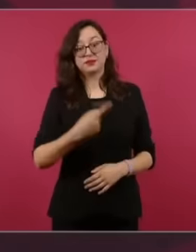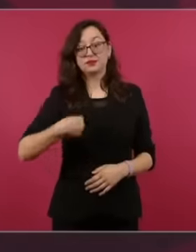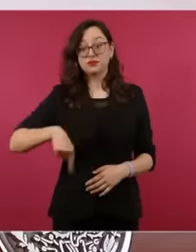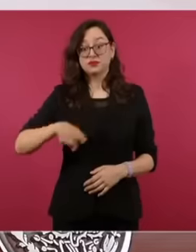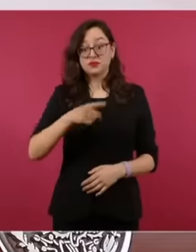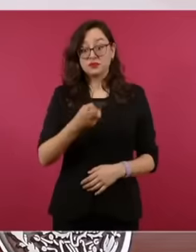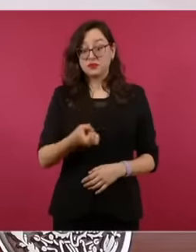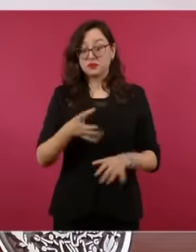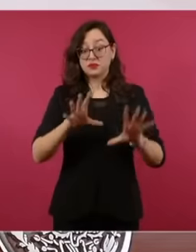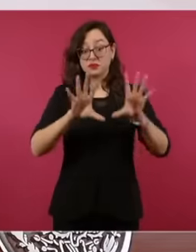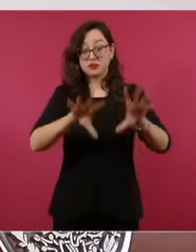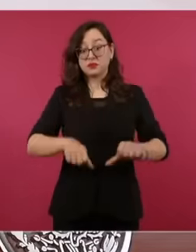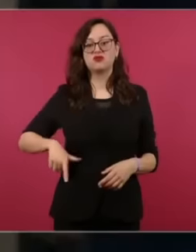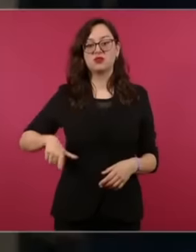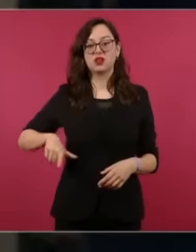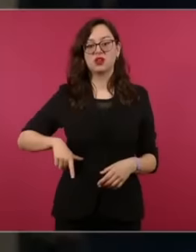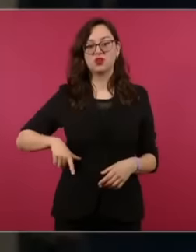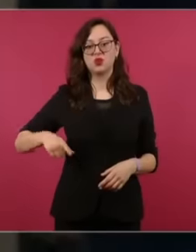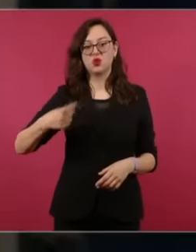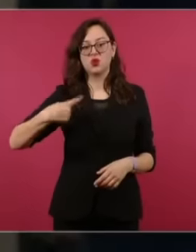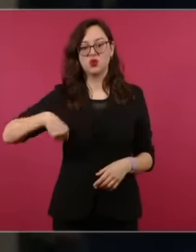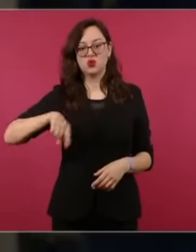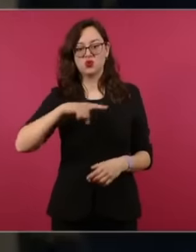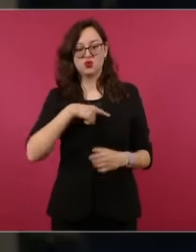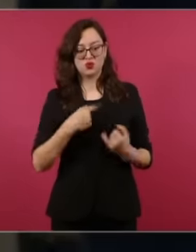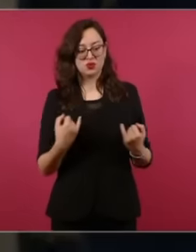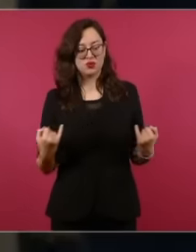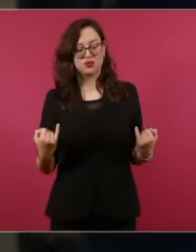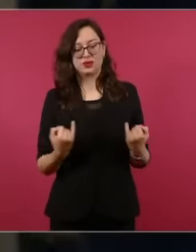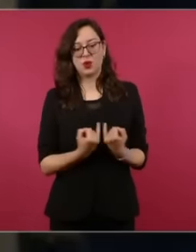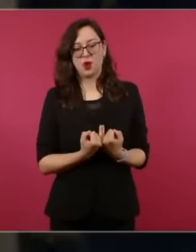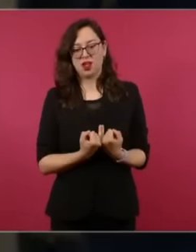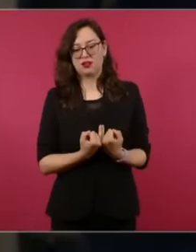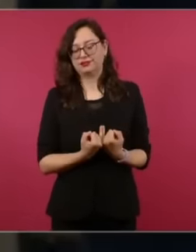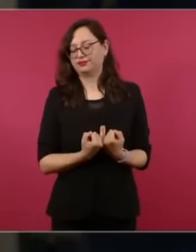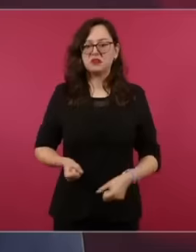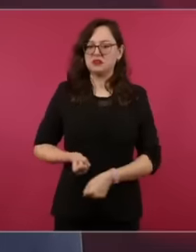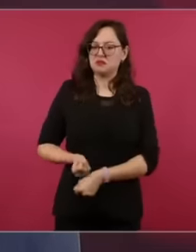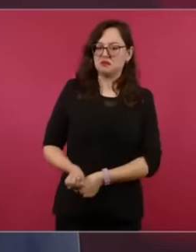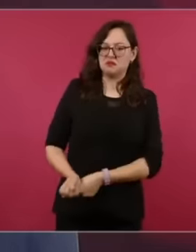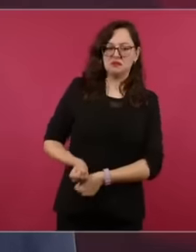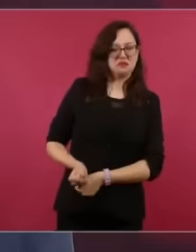do not violate human rights, we do not torture, we do not repress, we